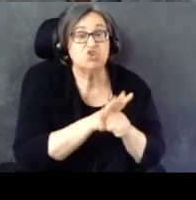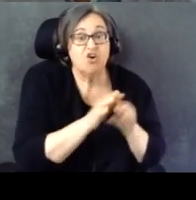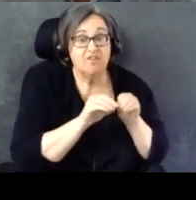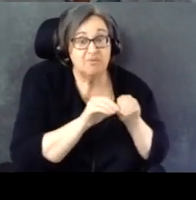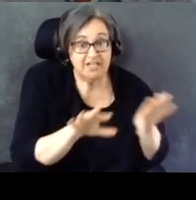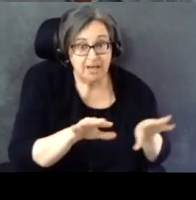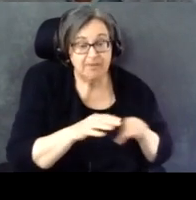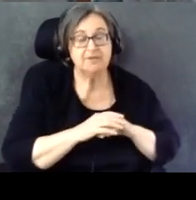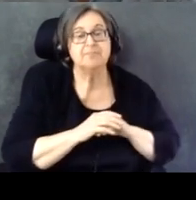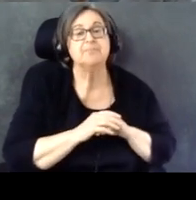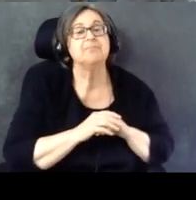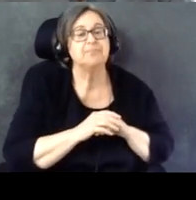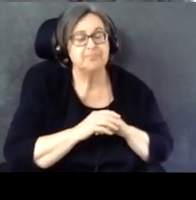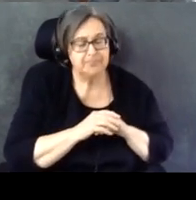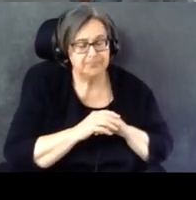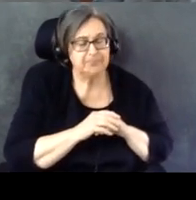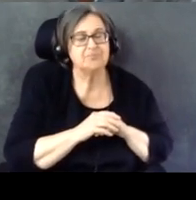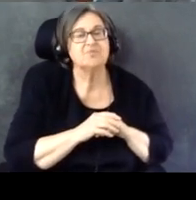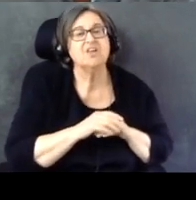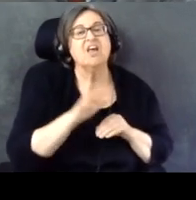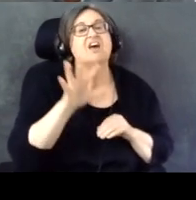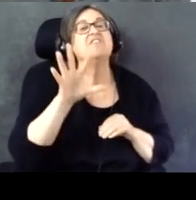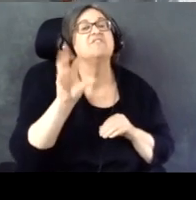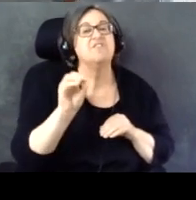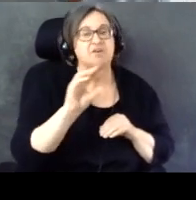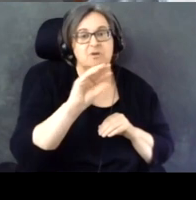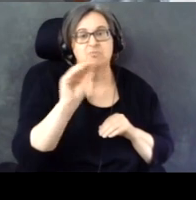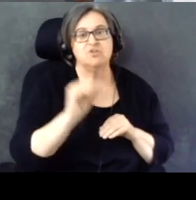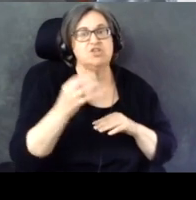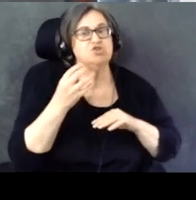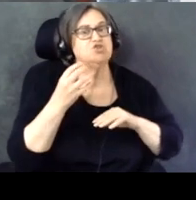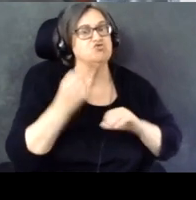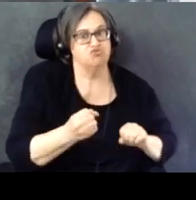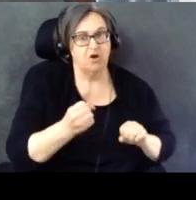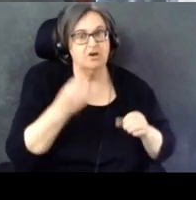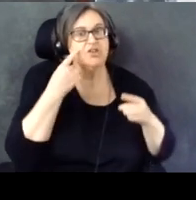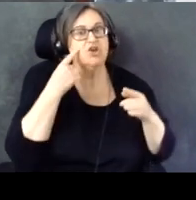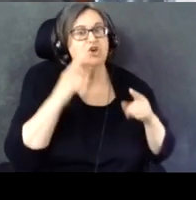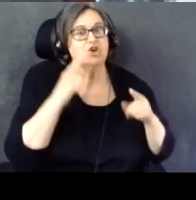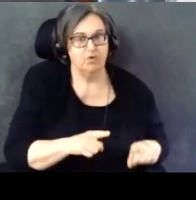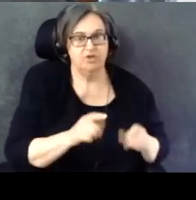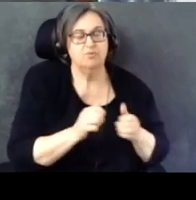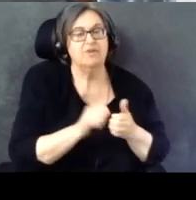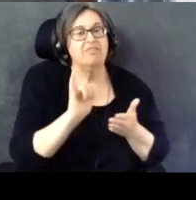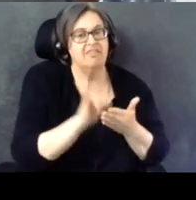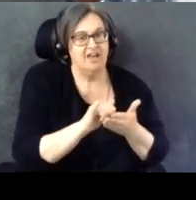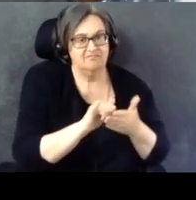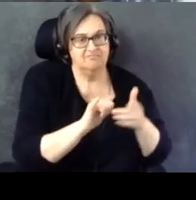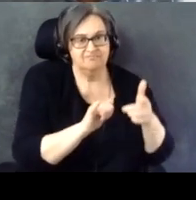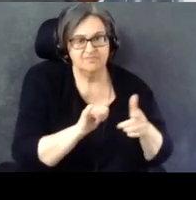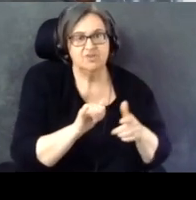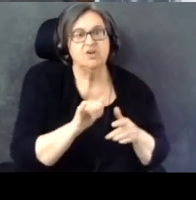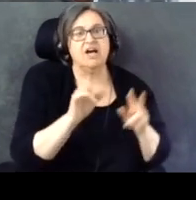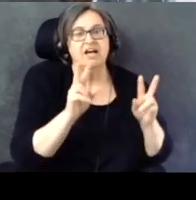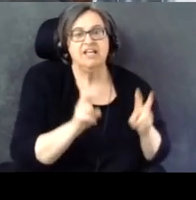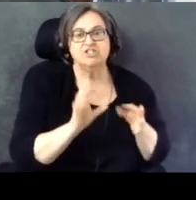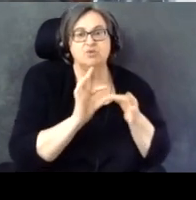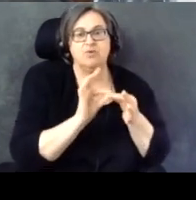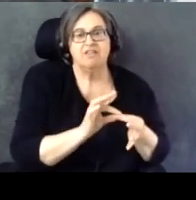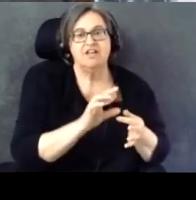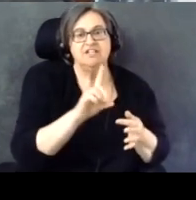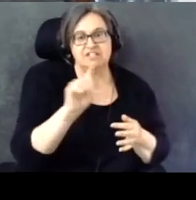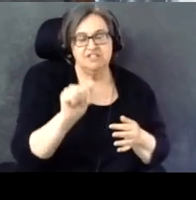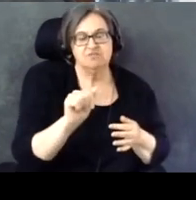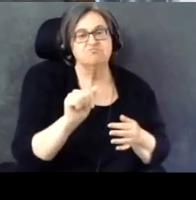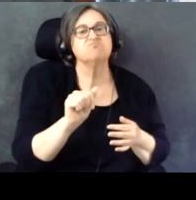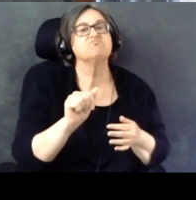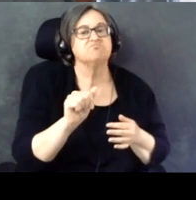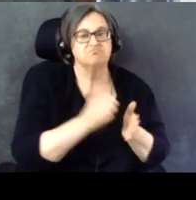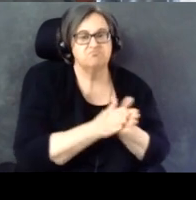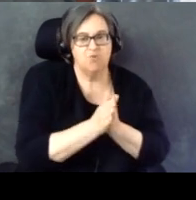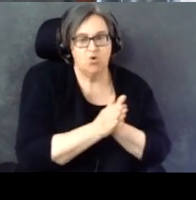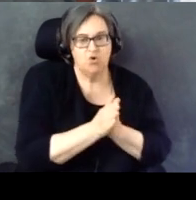pandemic, 50% strongly agreed with that statement, that issues around disability motivate and